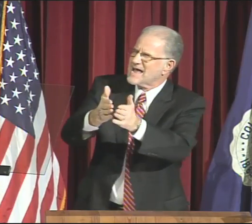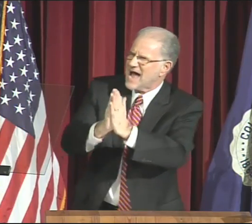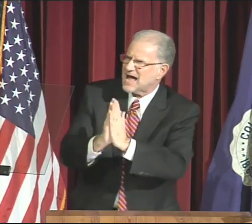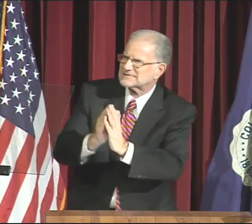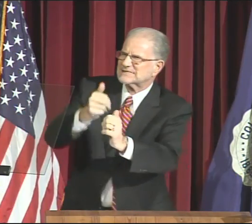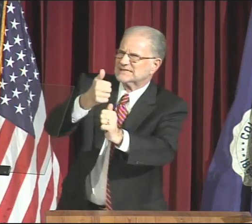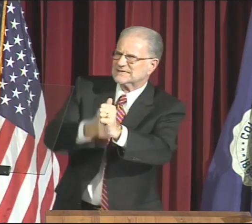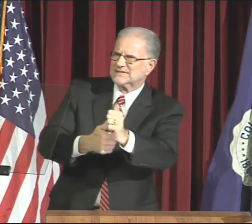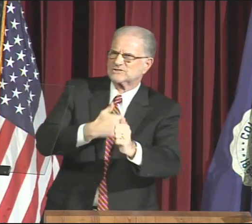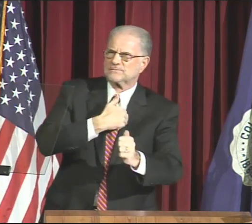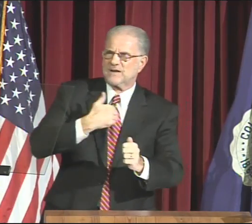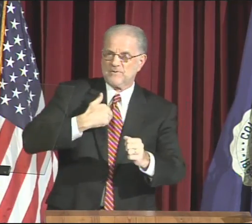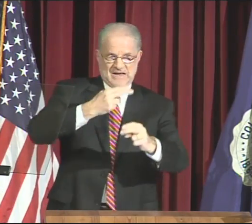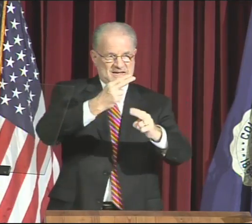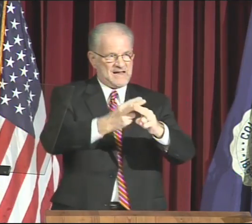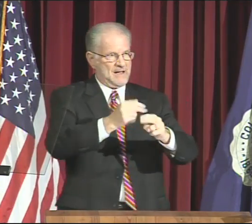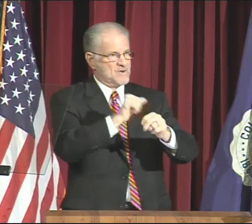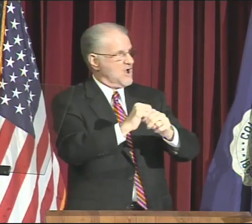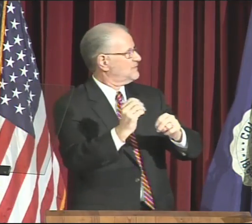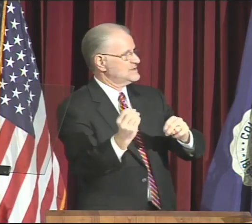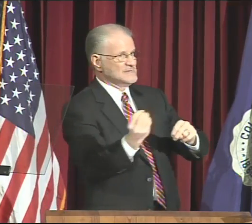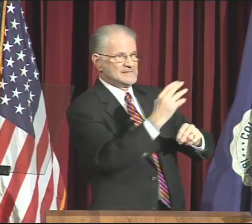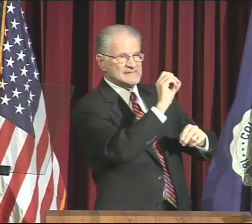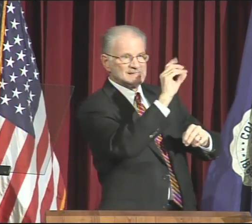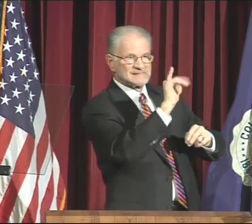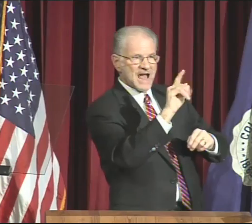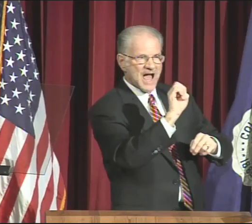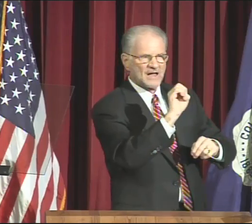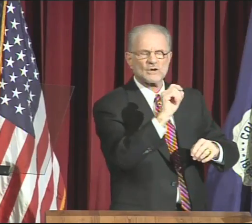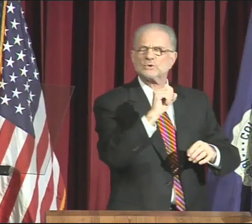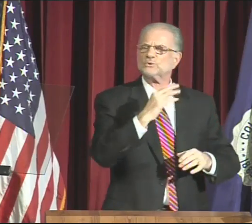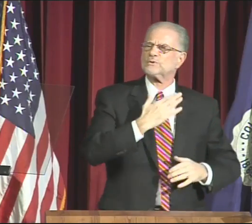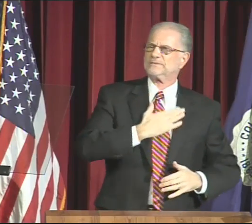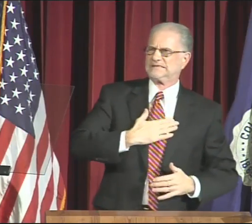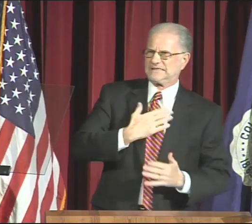I ask each member named on this slide